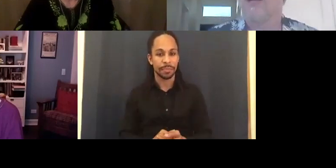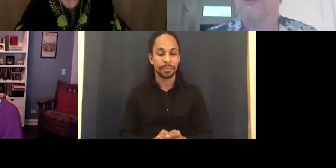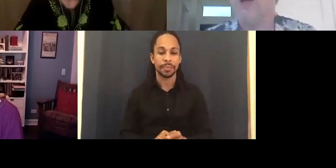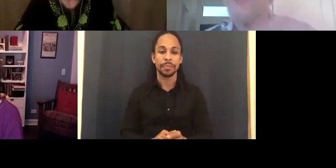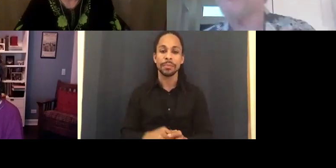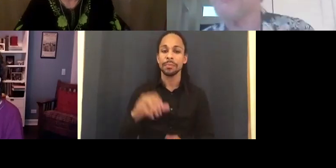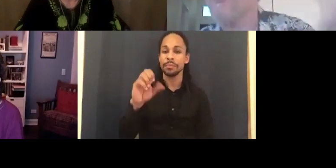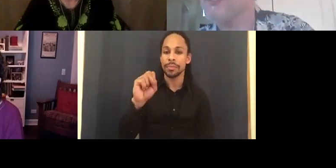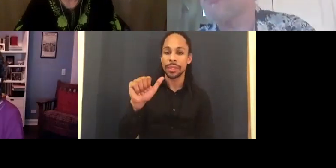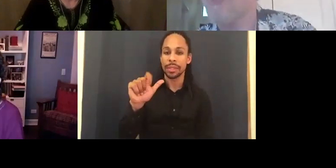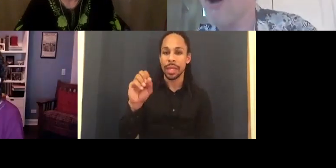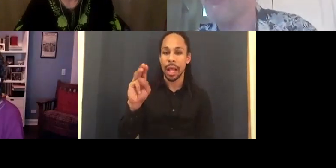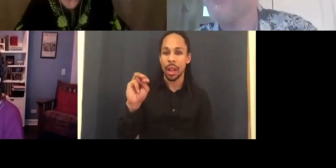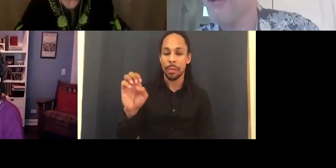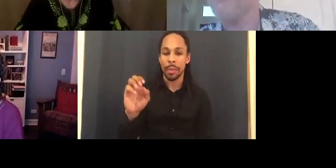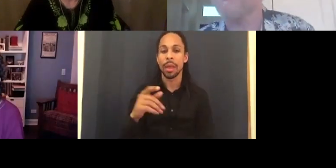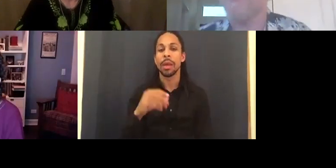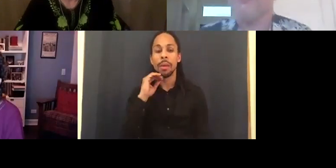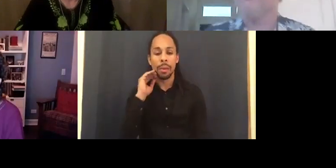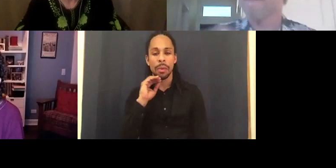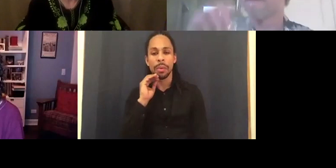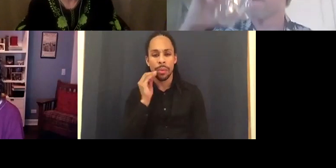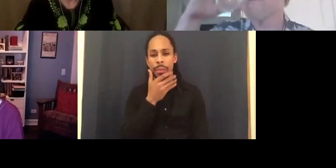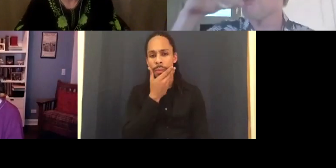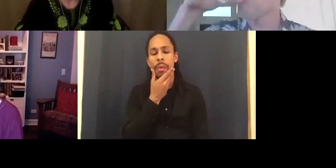I'll get the same answer. SALOME CHASNOFF: Hearing disabled